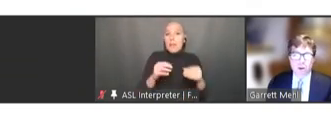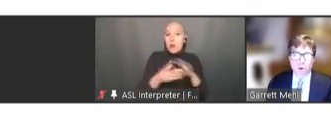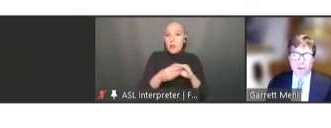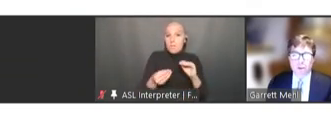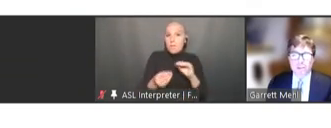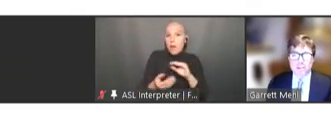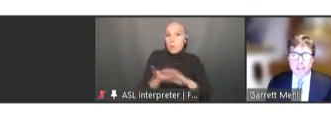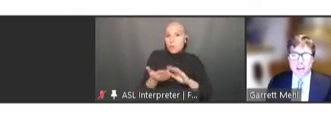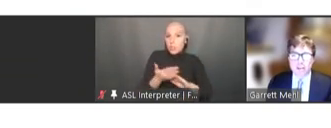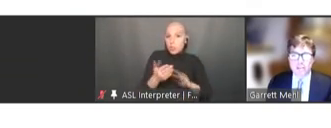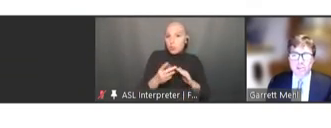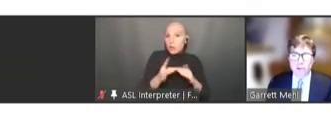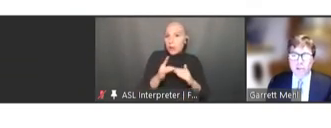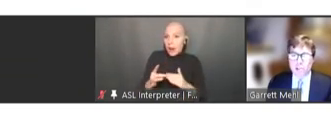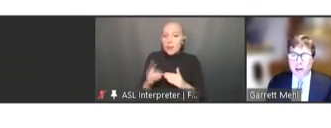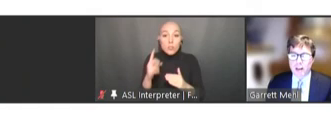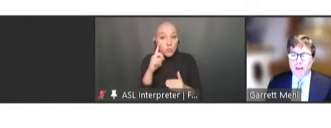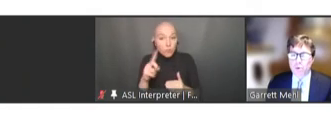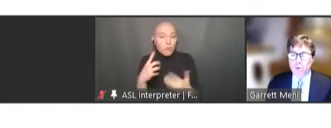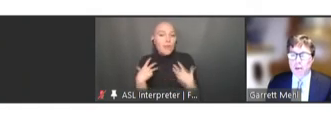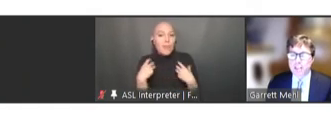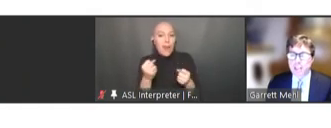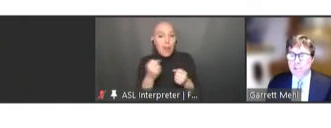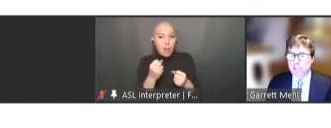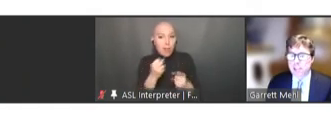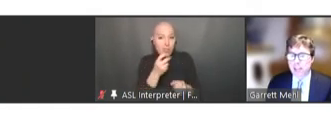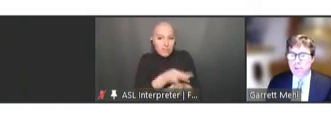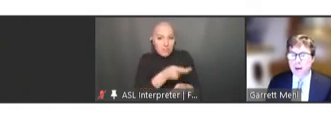What you can see here is a screen shot for the recommendations taken directly